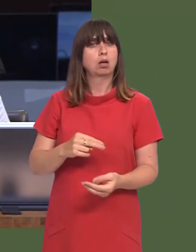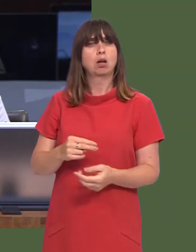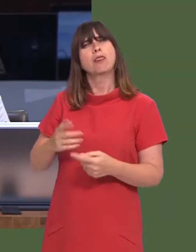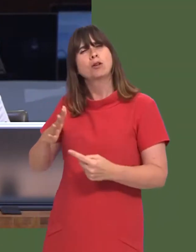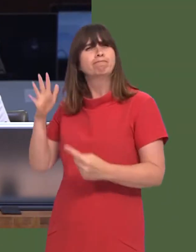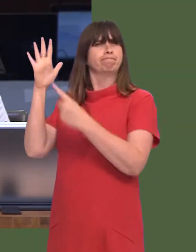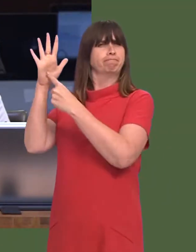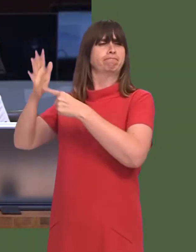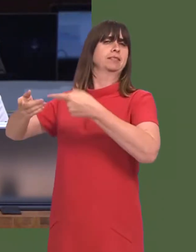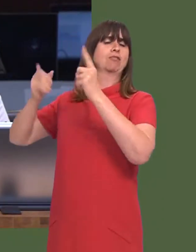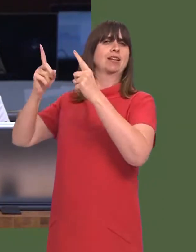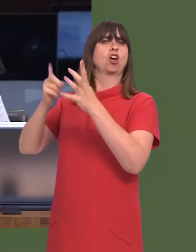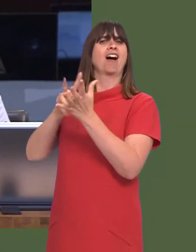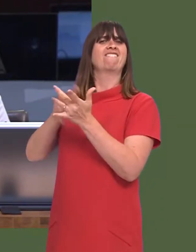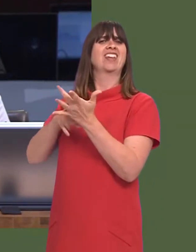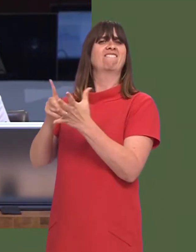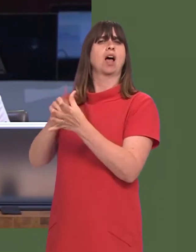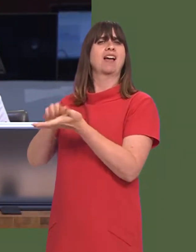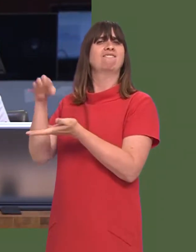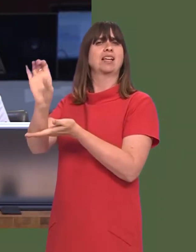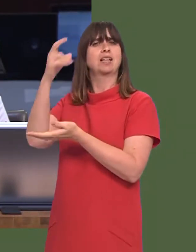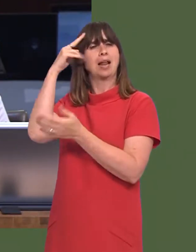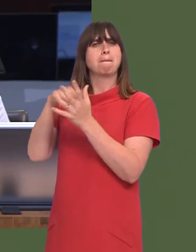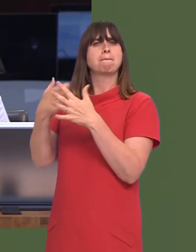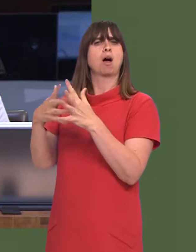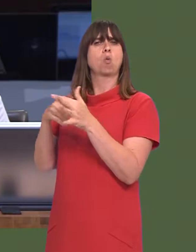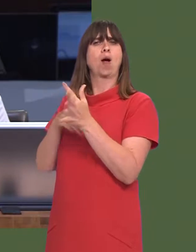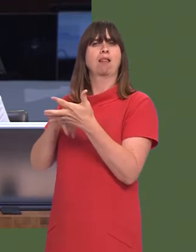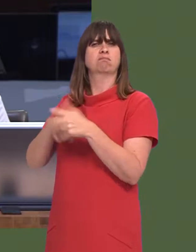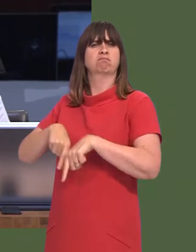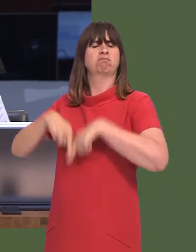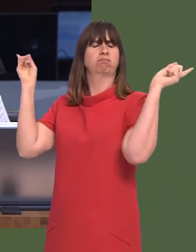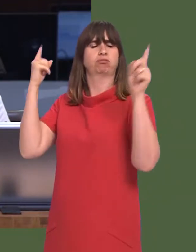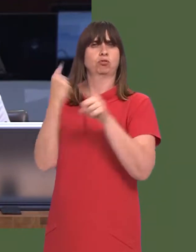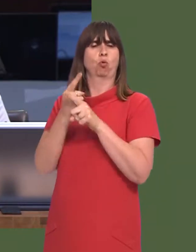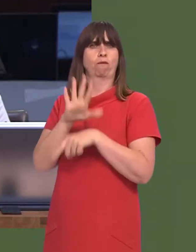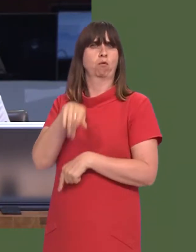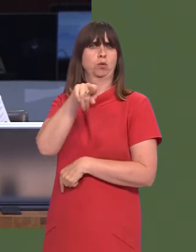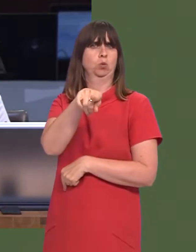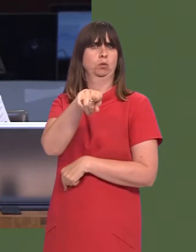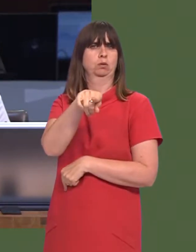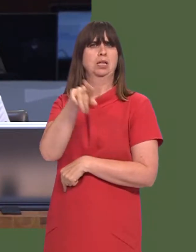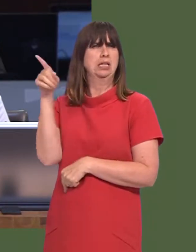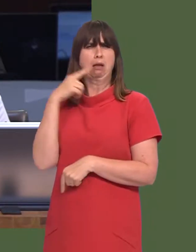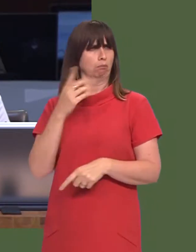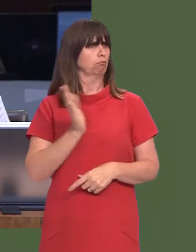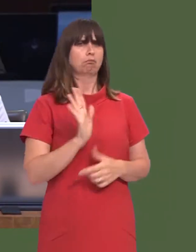Leanne Wood: Yet a senior director of Aviva investors, Mark Wells, contradicts what you said.